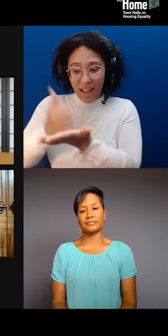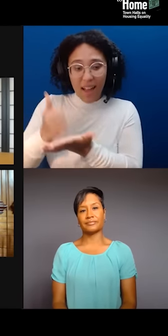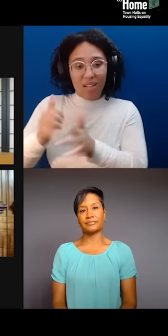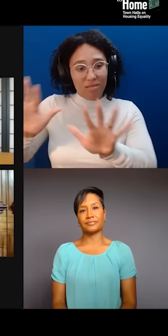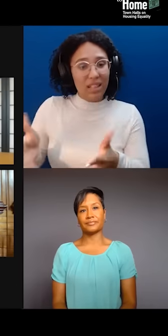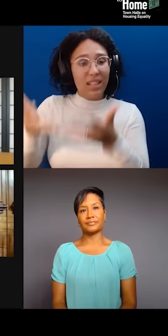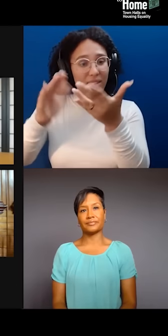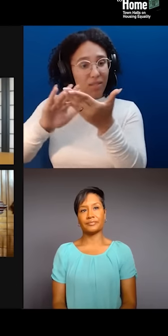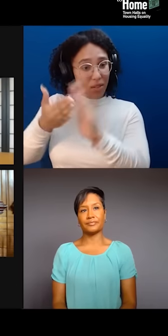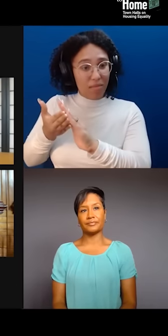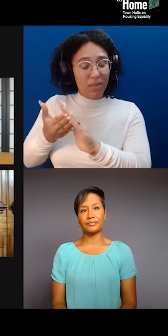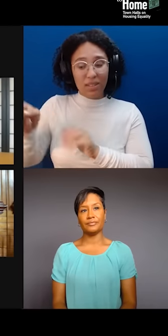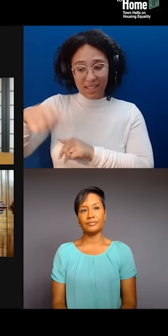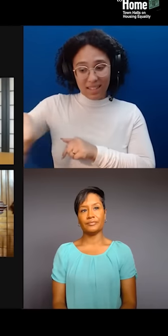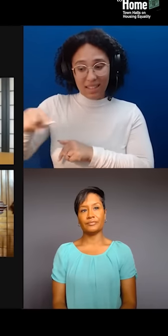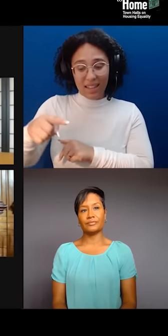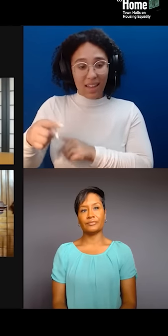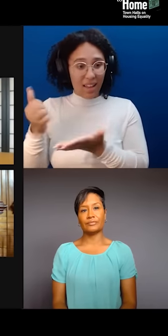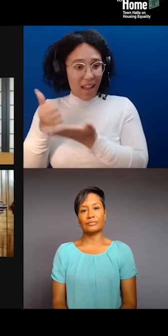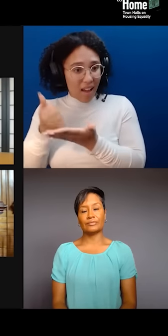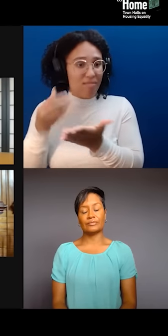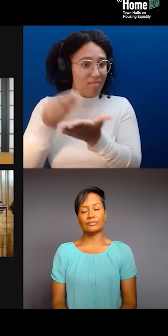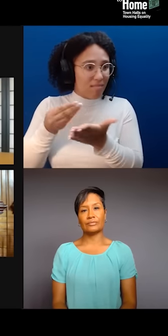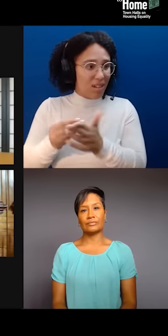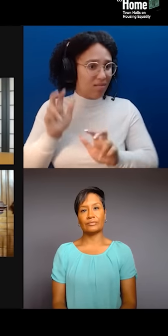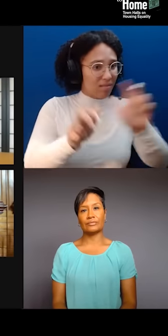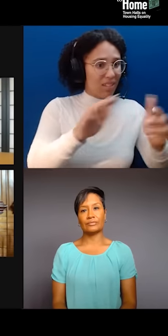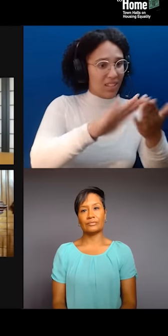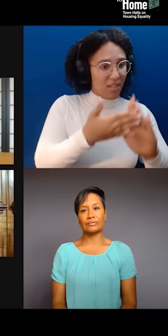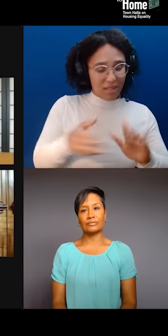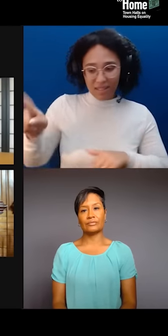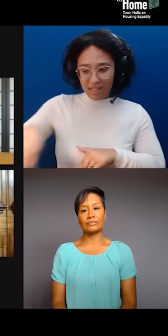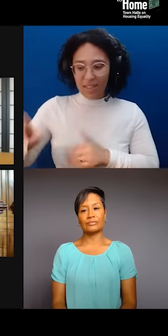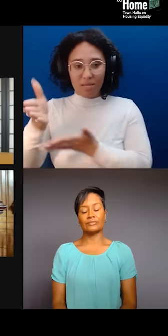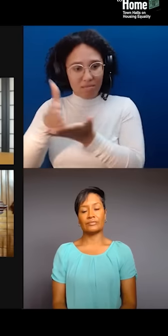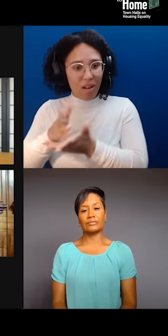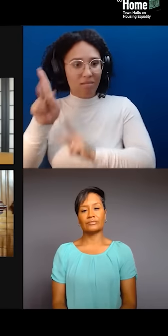the forerunners of the forces that help push people up. So, we're glad to gather with the five of you